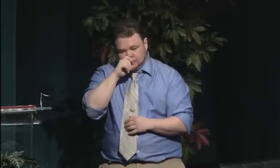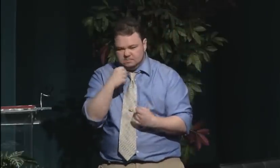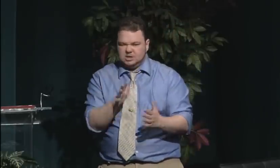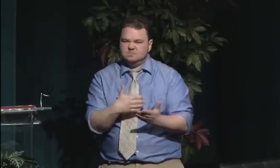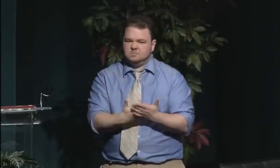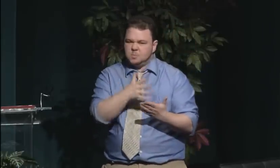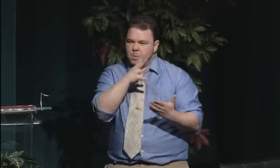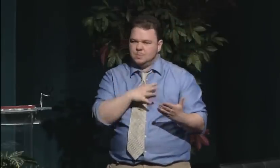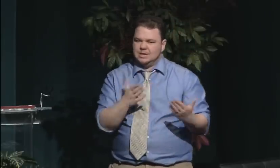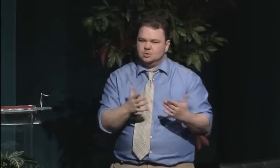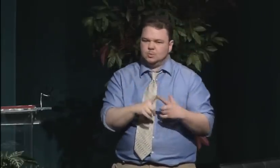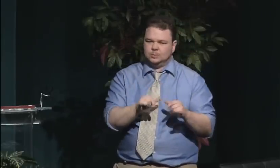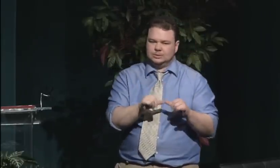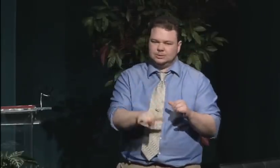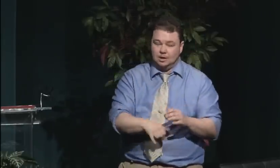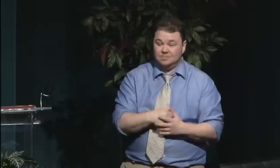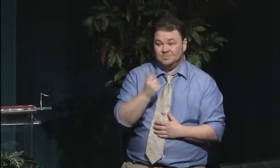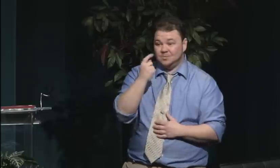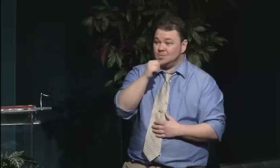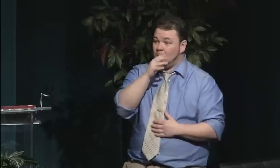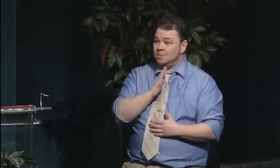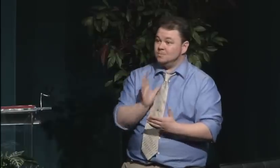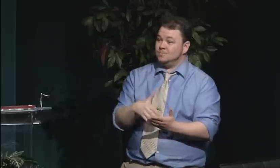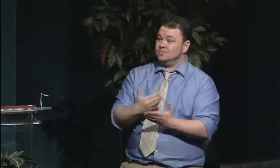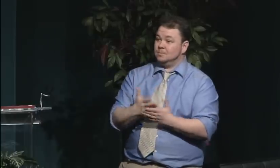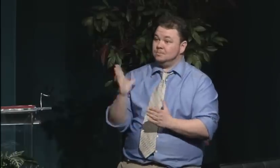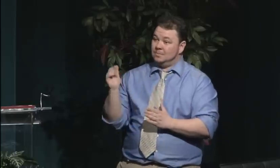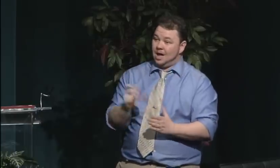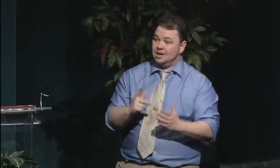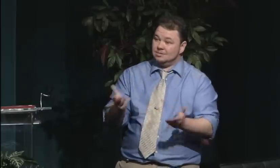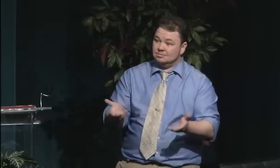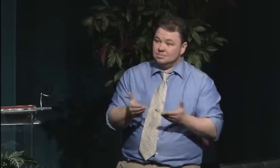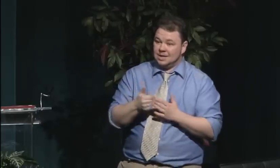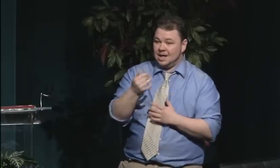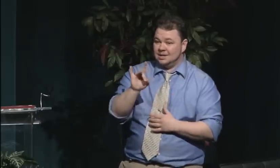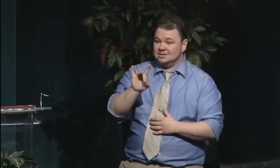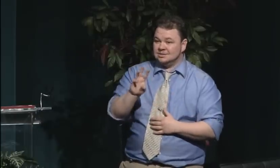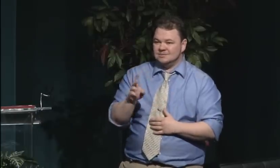which was the Ole Jim at the time, and the women called them on that and said,